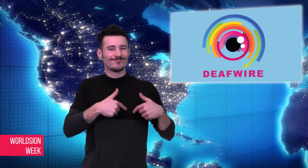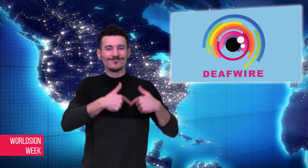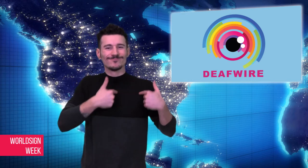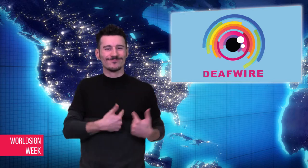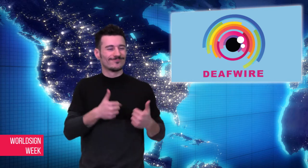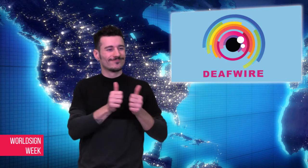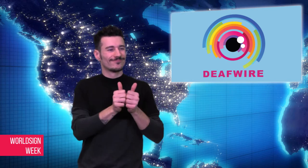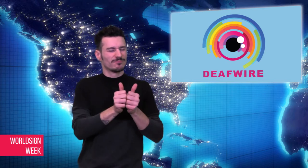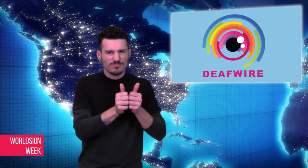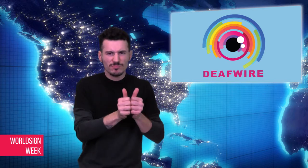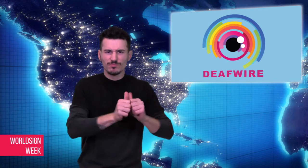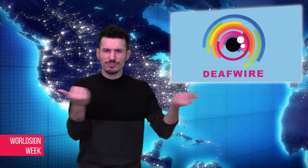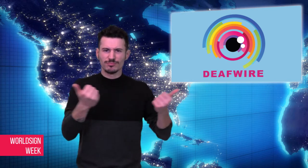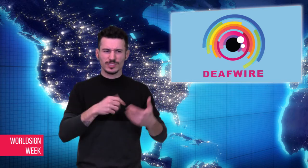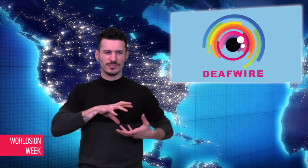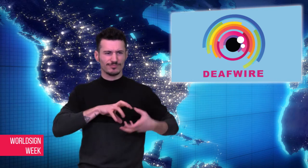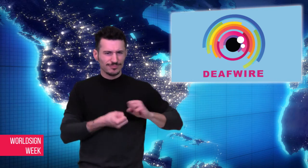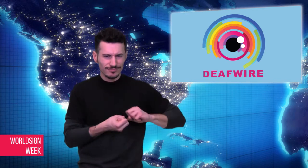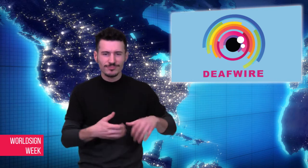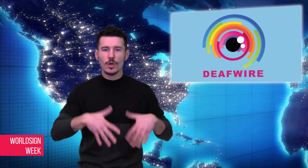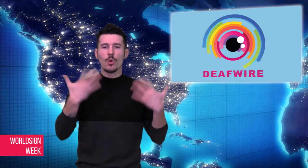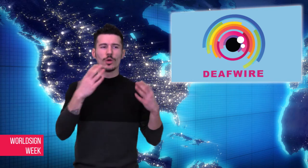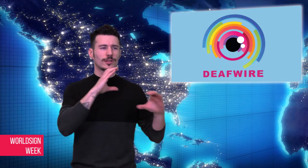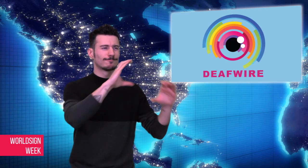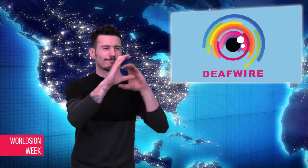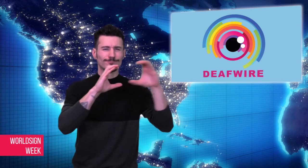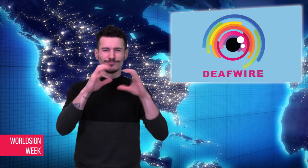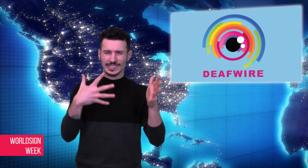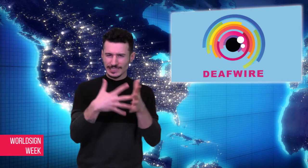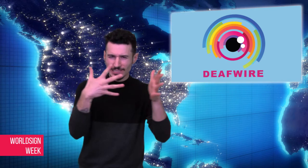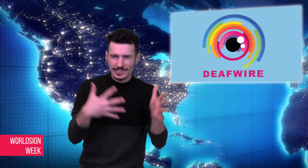further by interpreters, and challenges